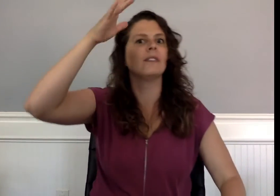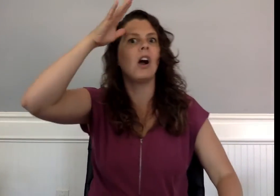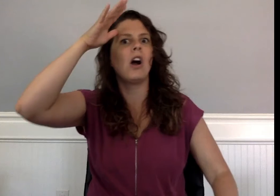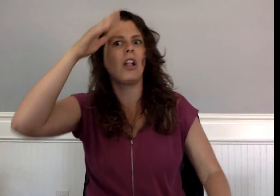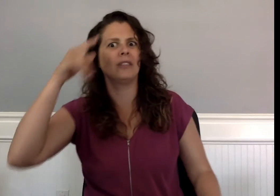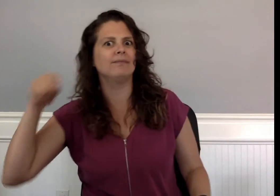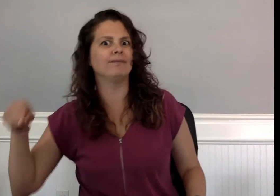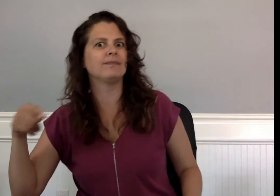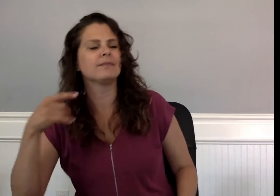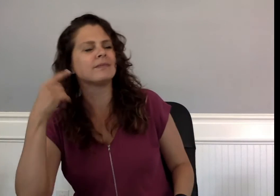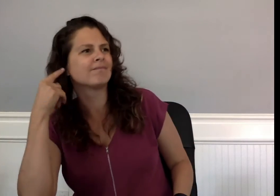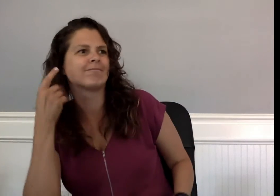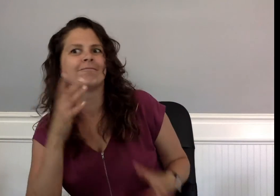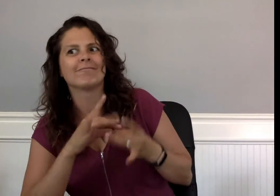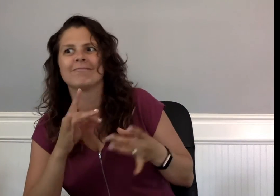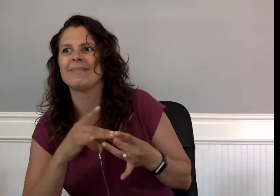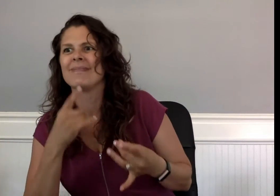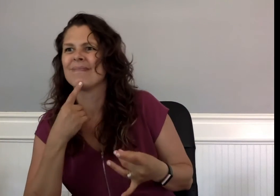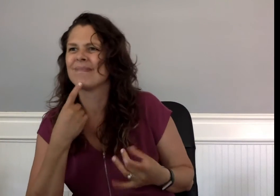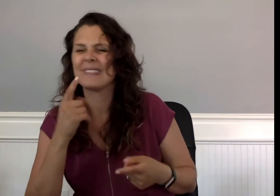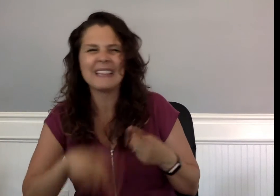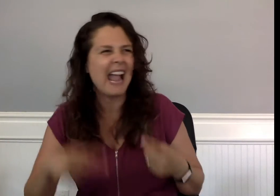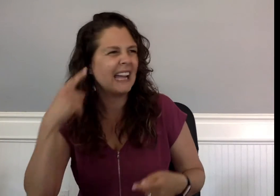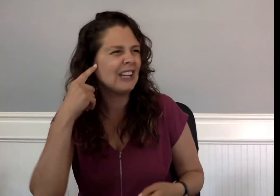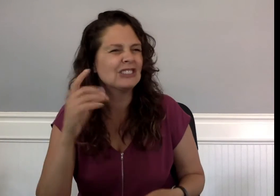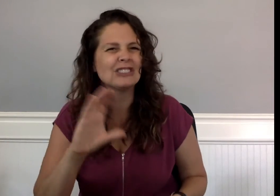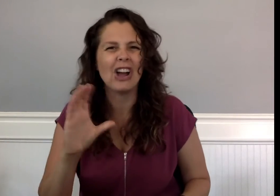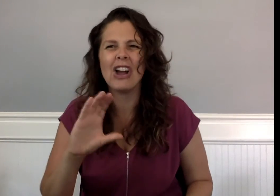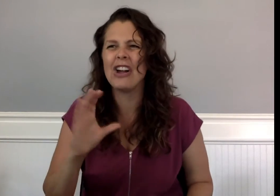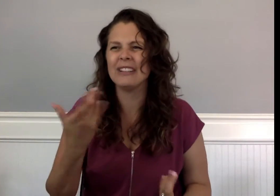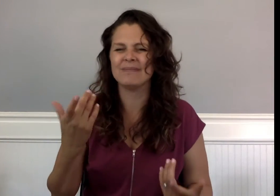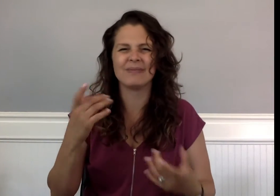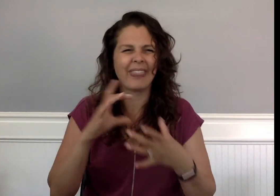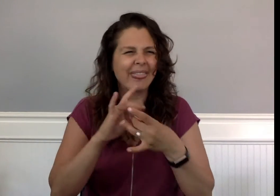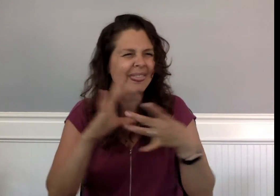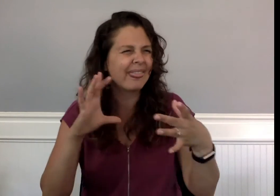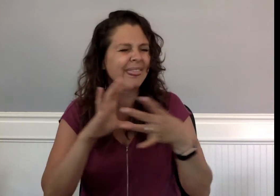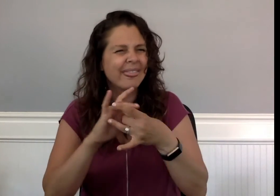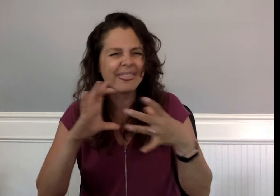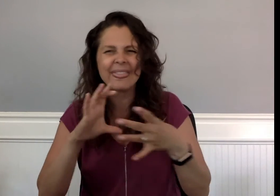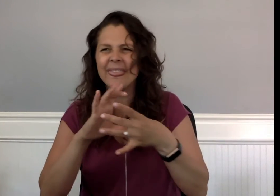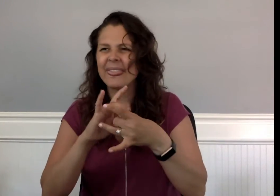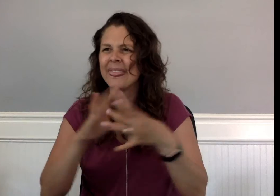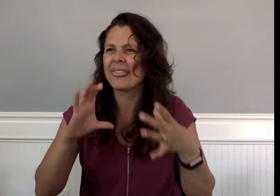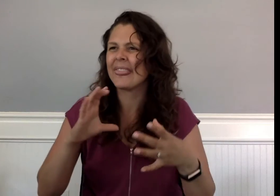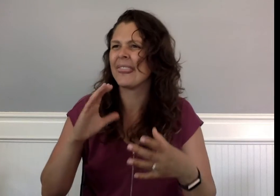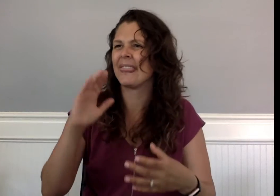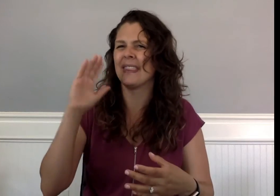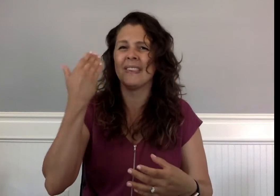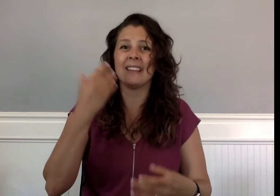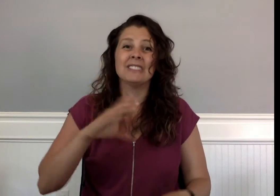“I don’t hear Charlie,” his father said to his mother. “The connection is too weak.”